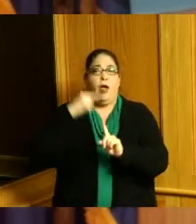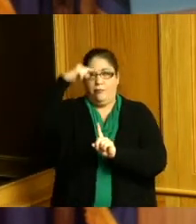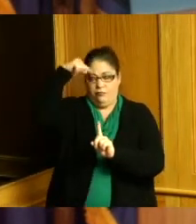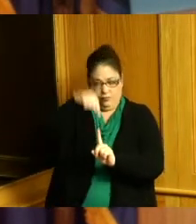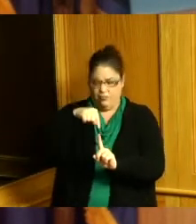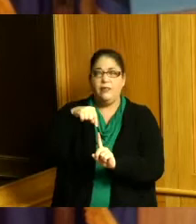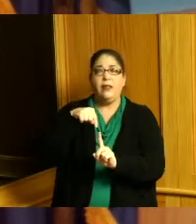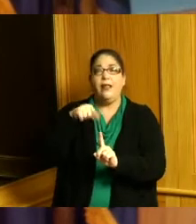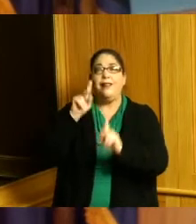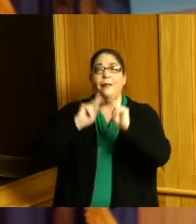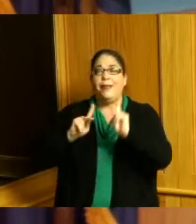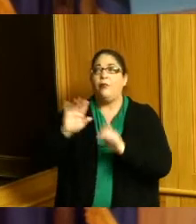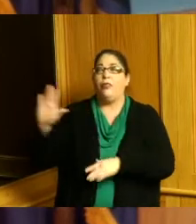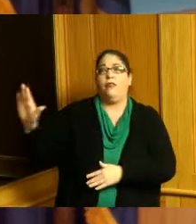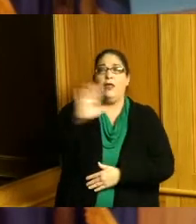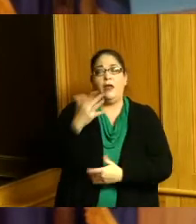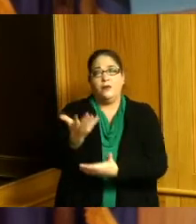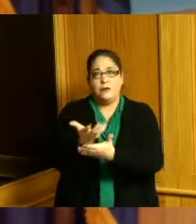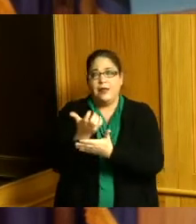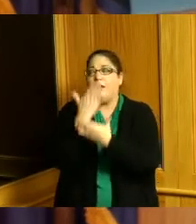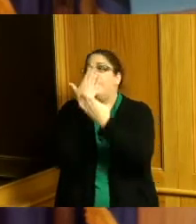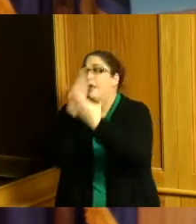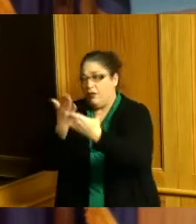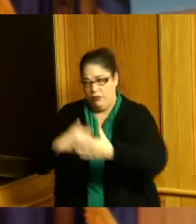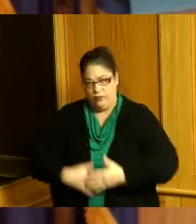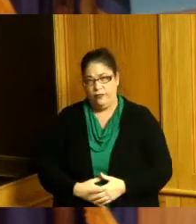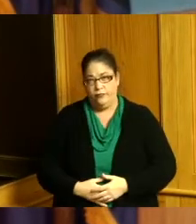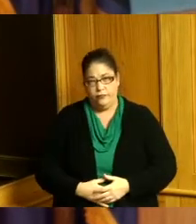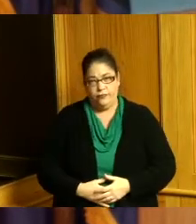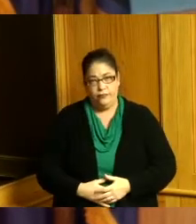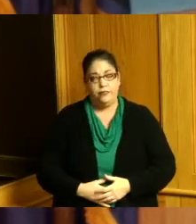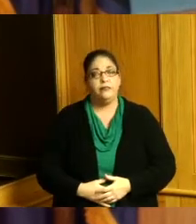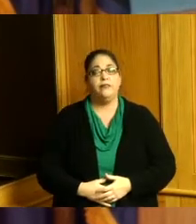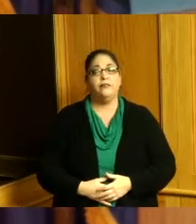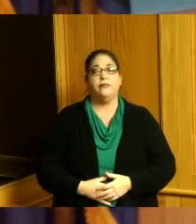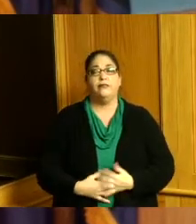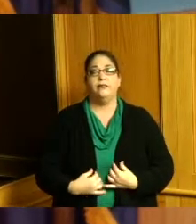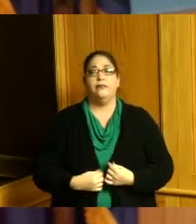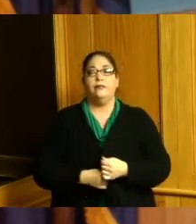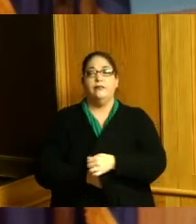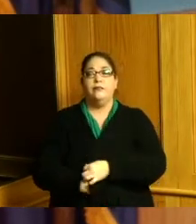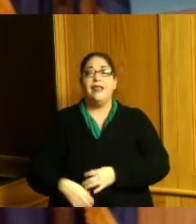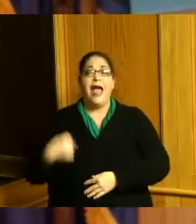put out there and I want to thank them for it I've produced a report to the people for 20 years